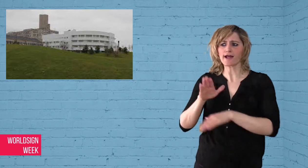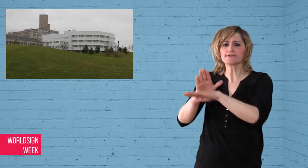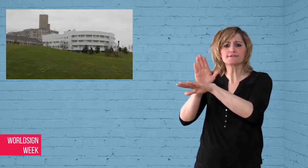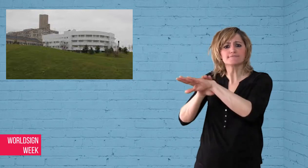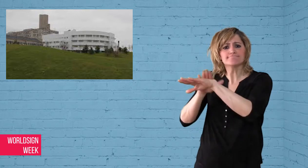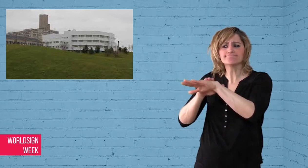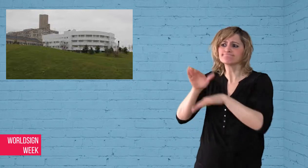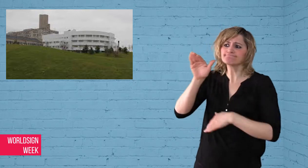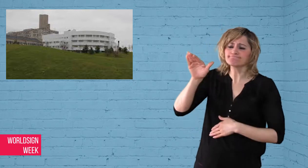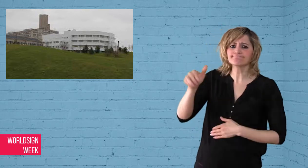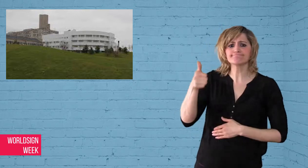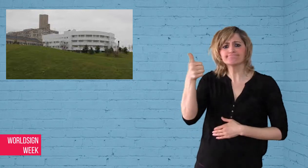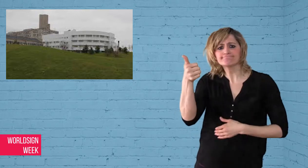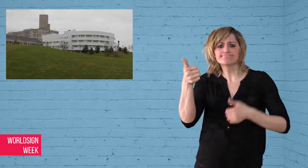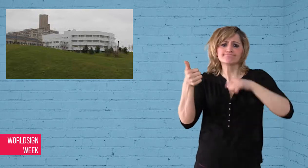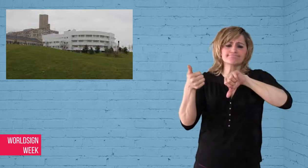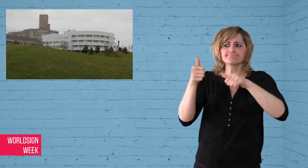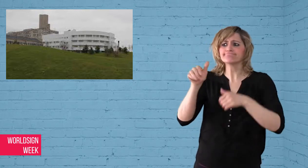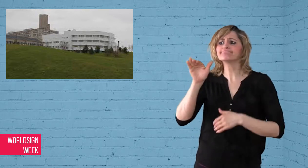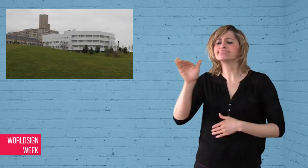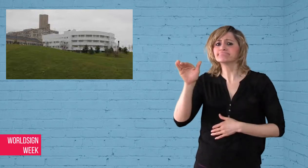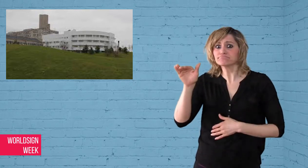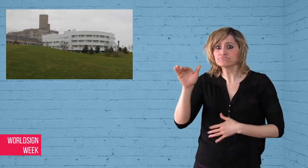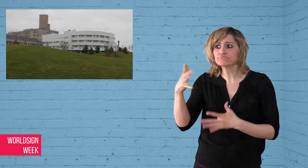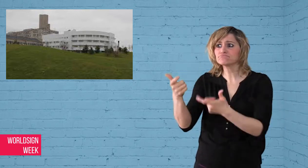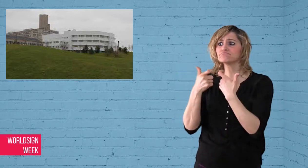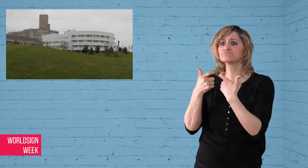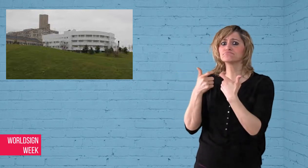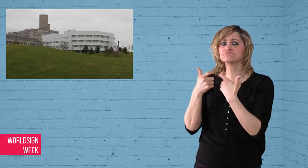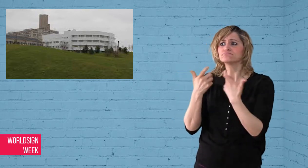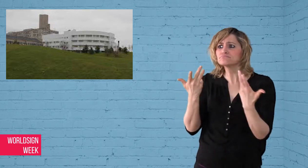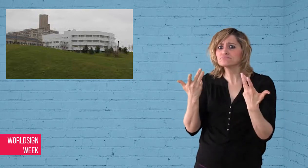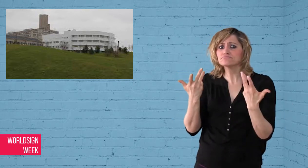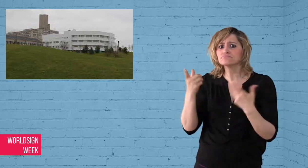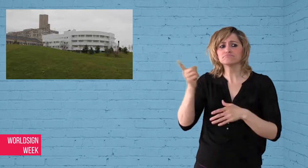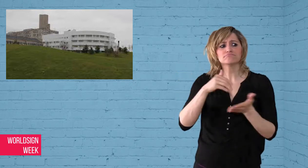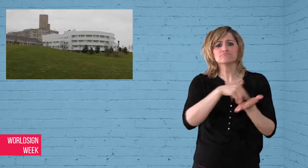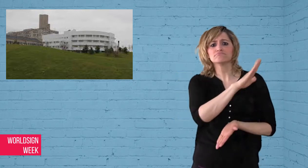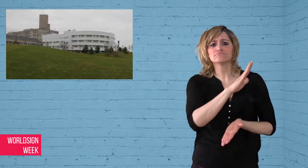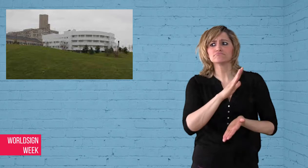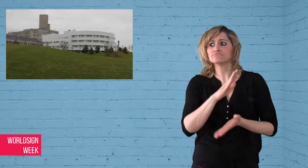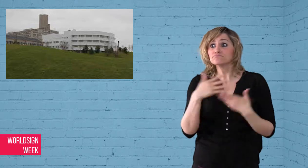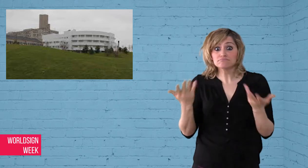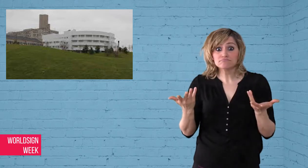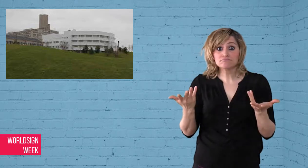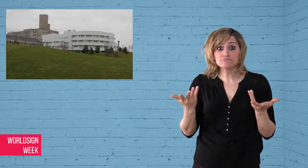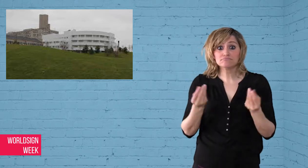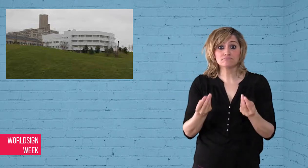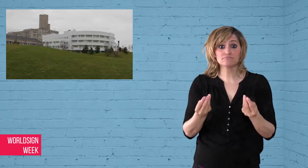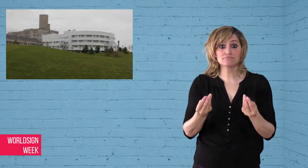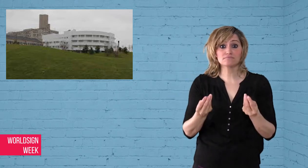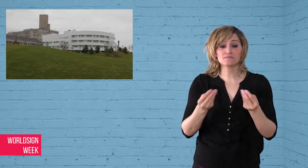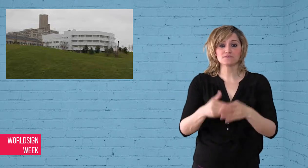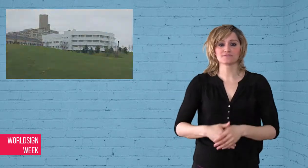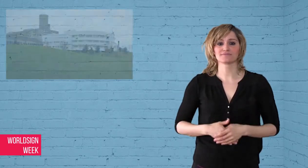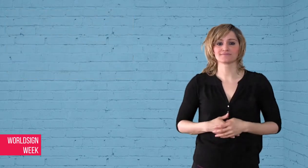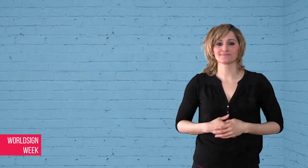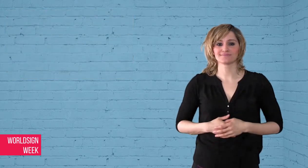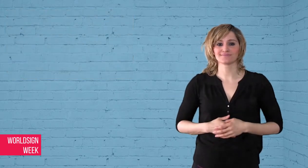were excluded from giving feedback.